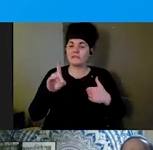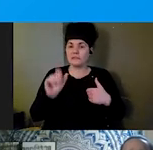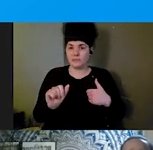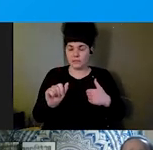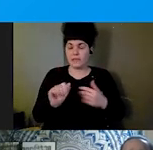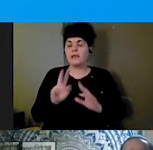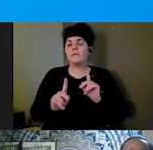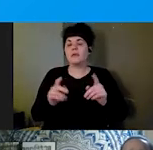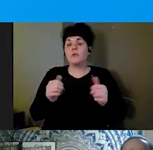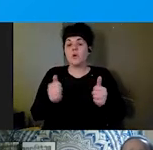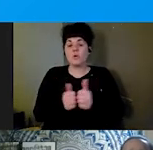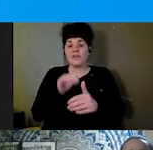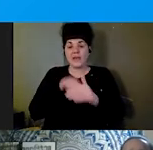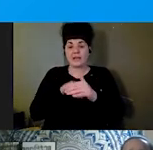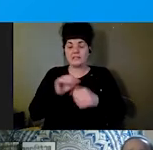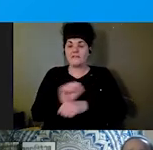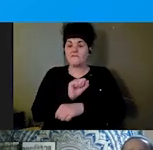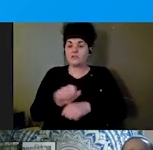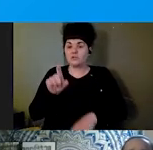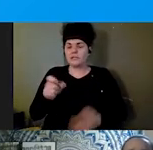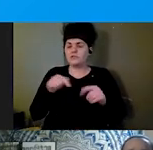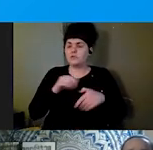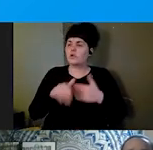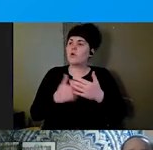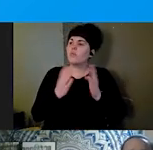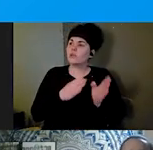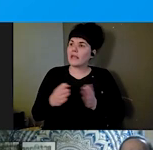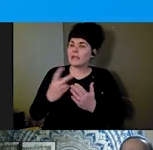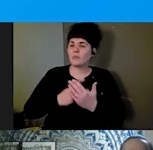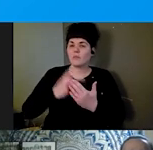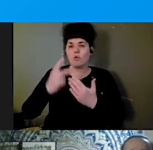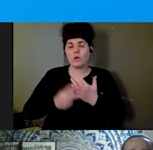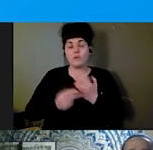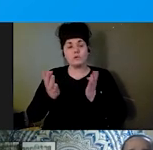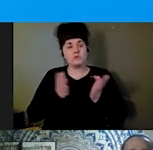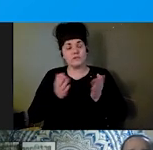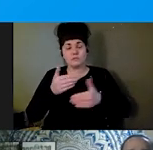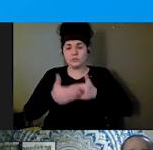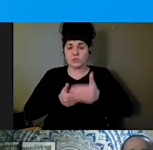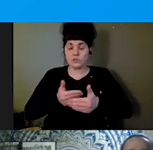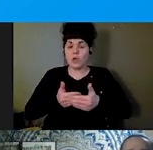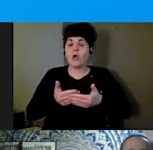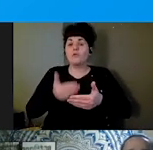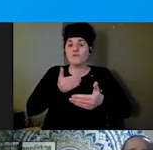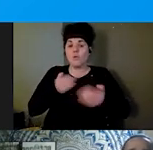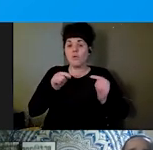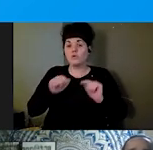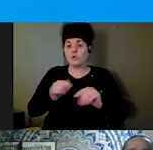with disabilities and people with access and functional needs throughout all planning, programming, services, and procedures before, during, and after emergencies.